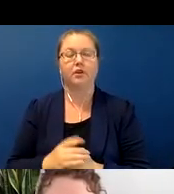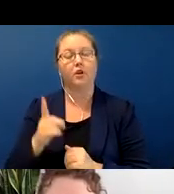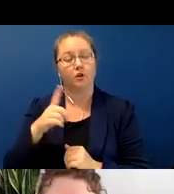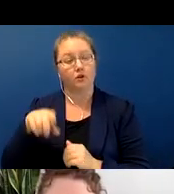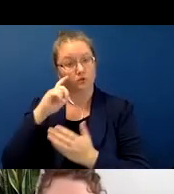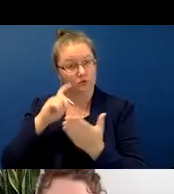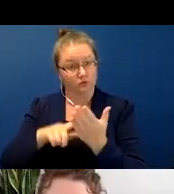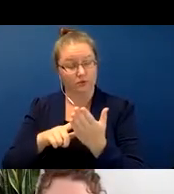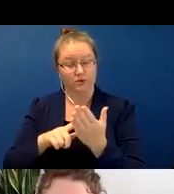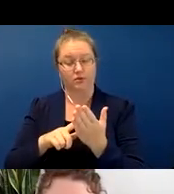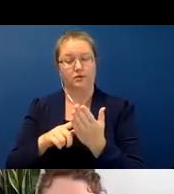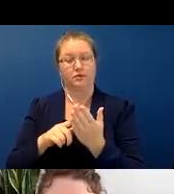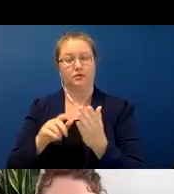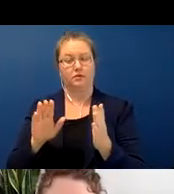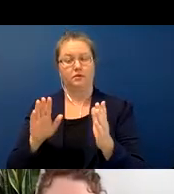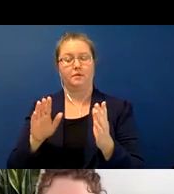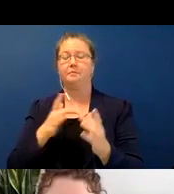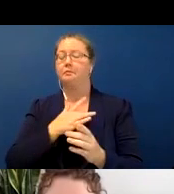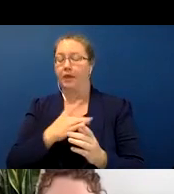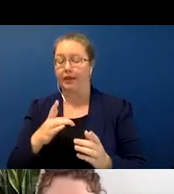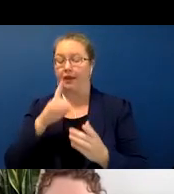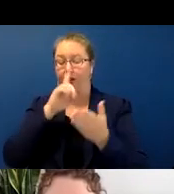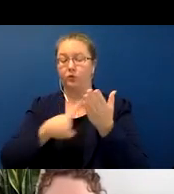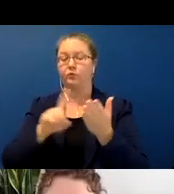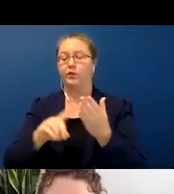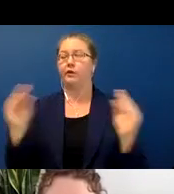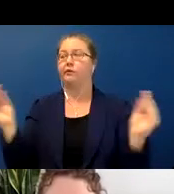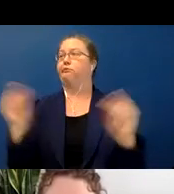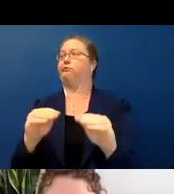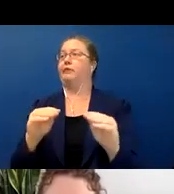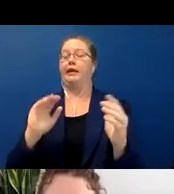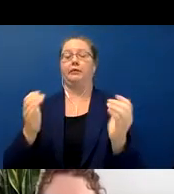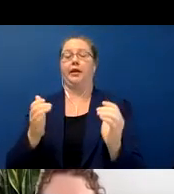often kind of thrown together in random ways when people are making comparisons and so